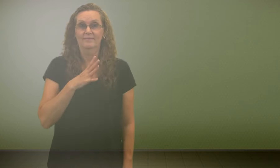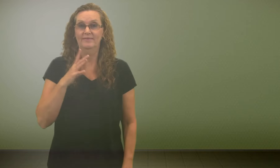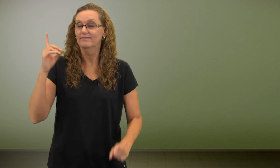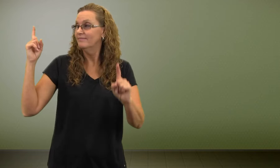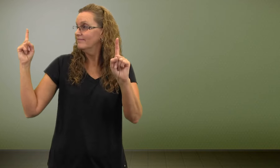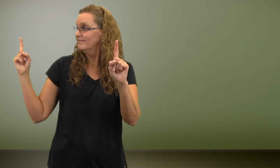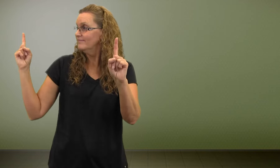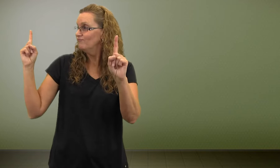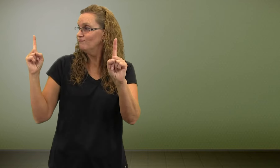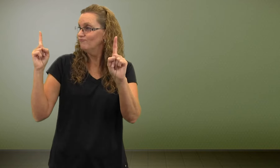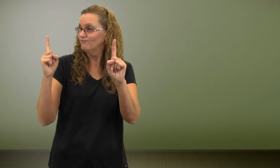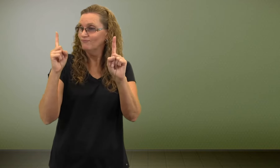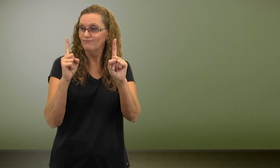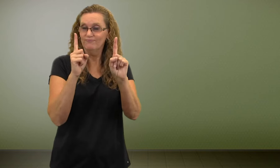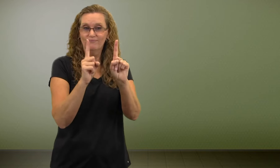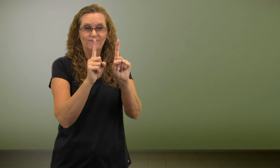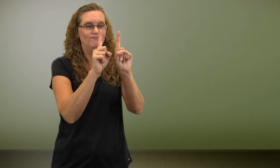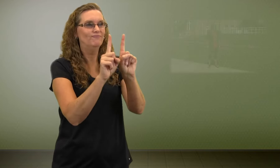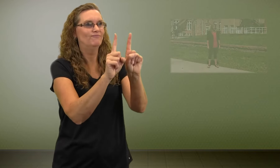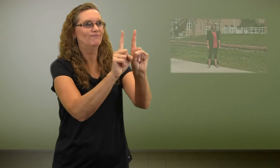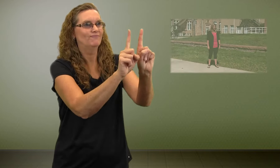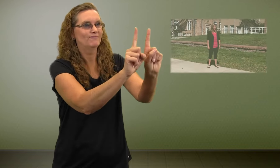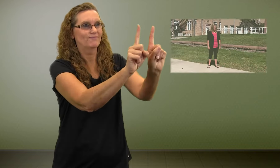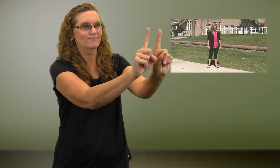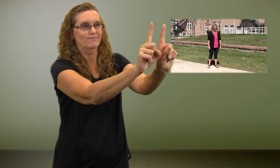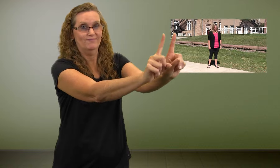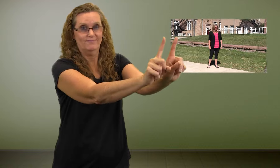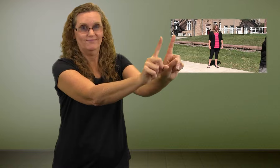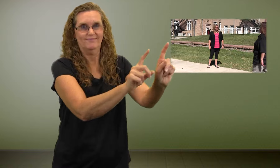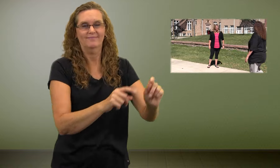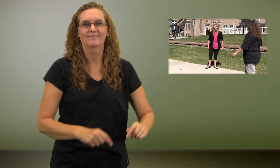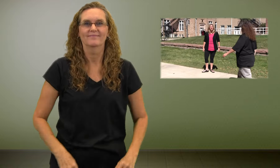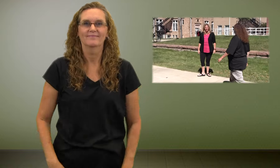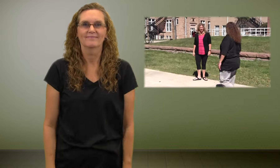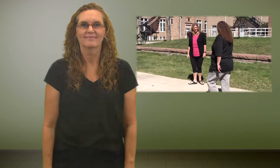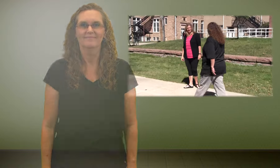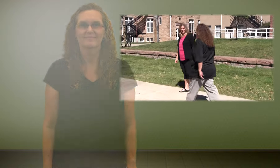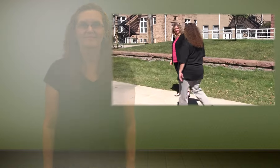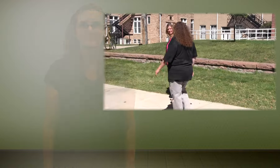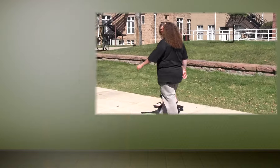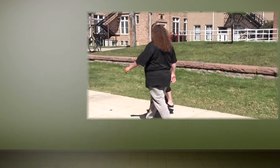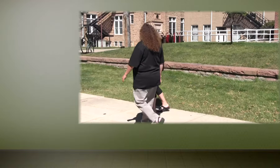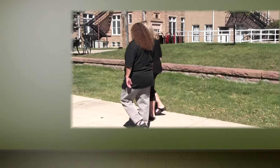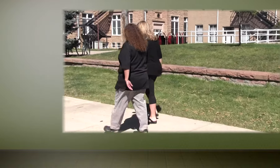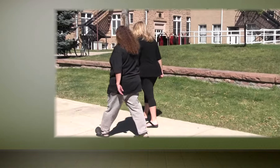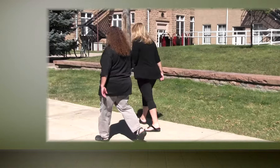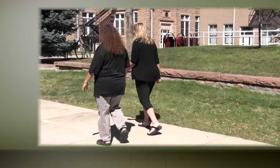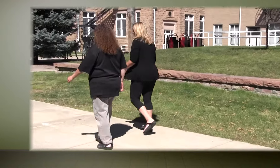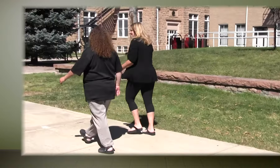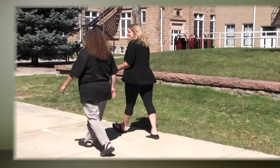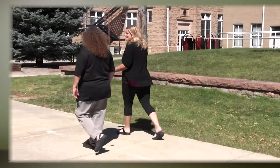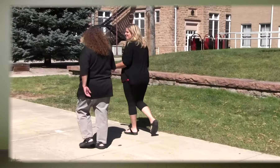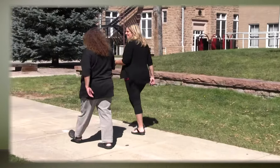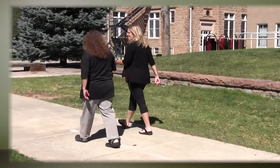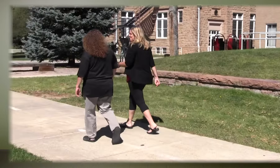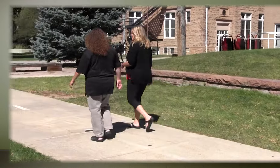The woman met up with another person, and they walked side by side.